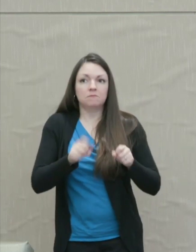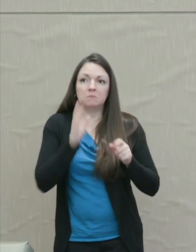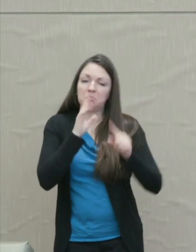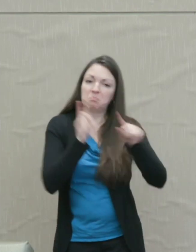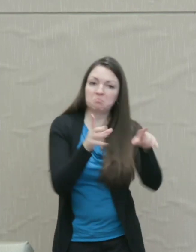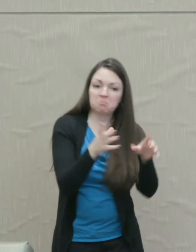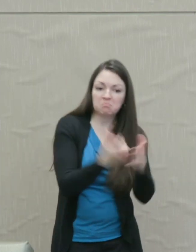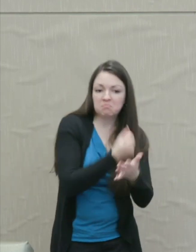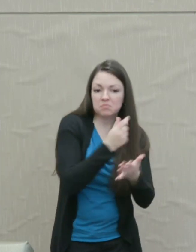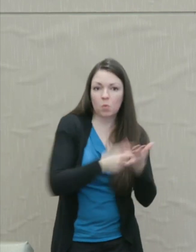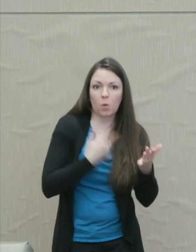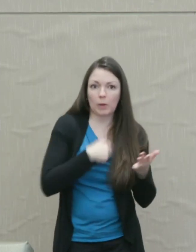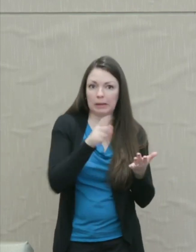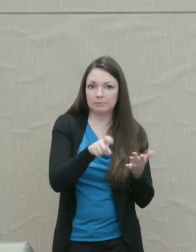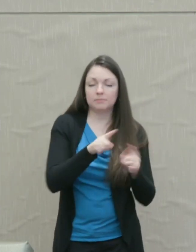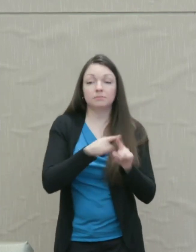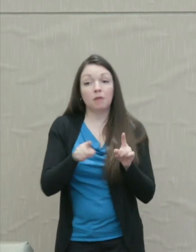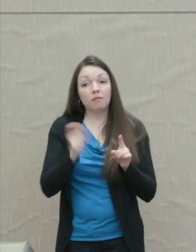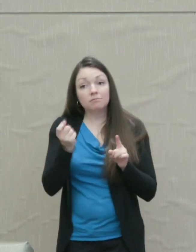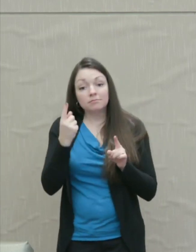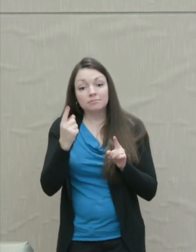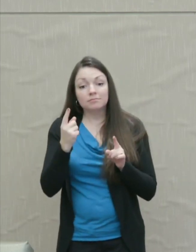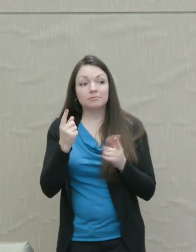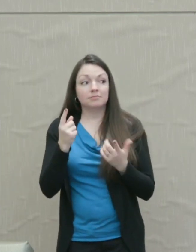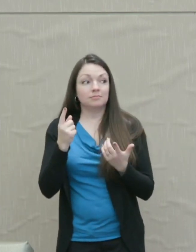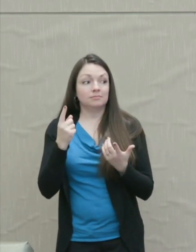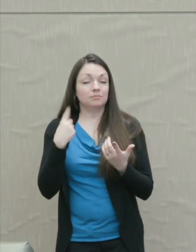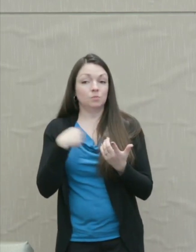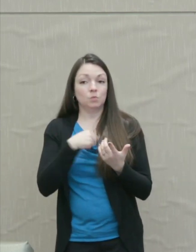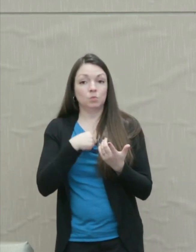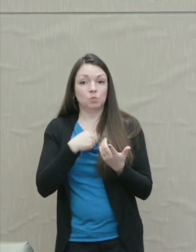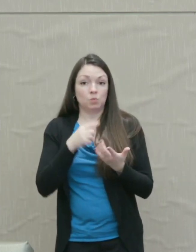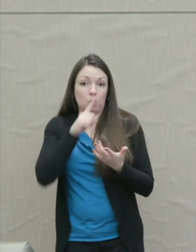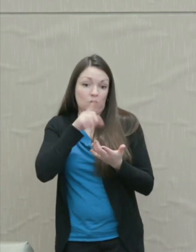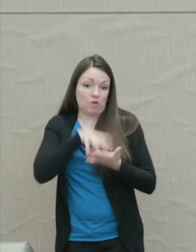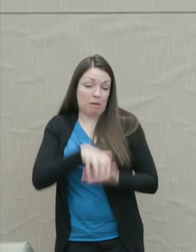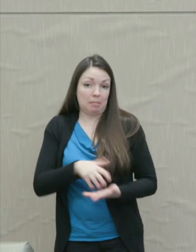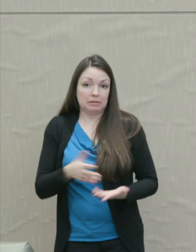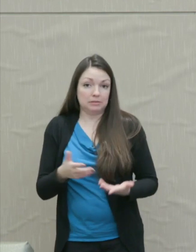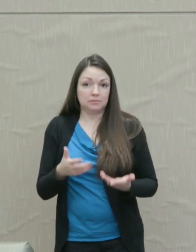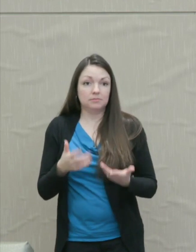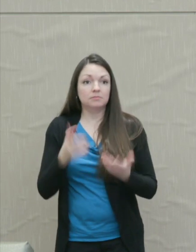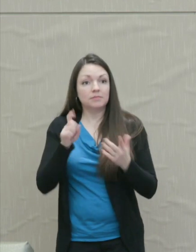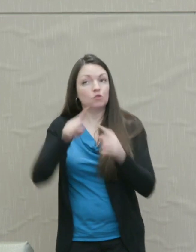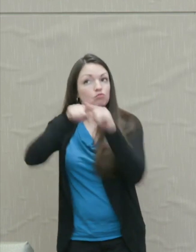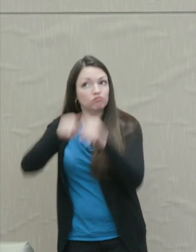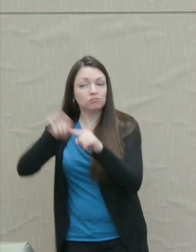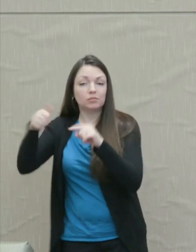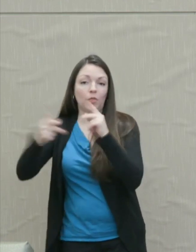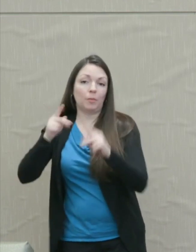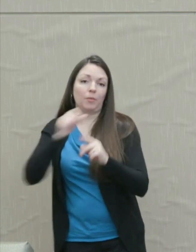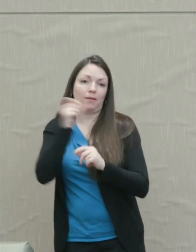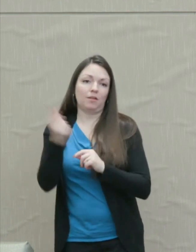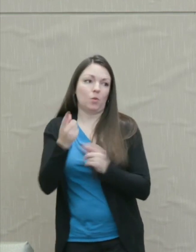But since we are initially helpless, we have to rely on others. They don't always give us what we need.